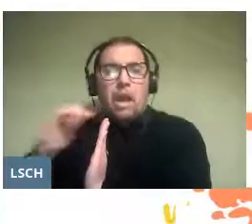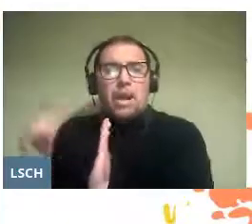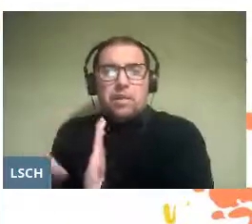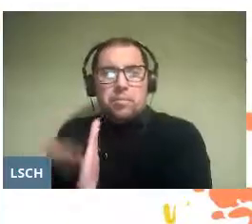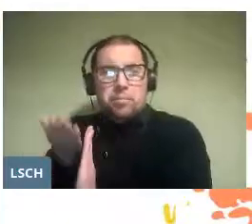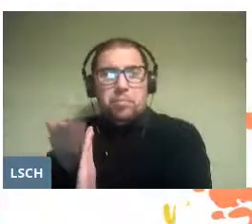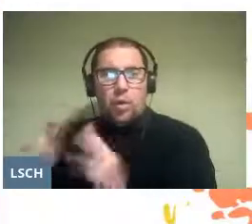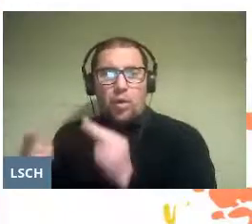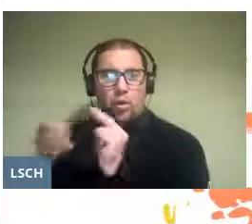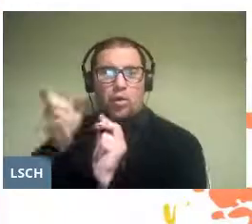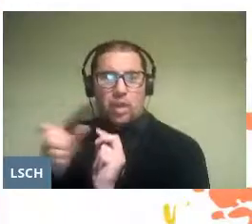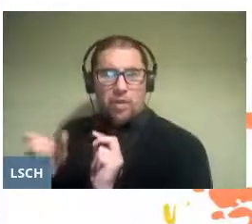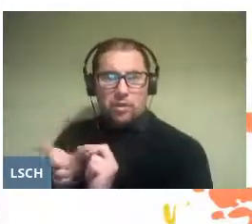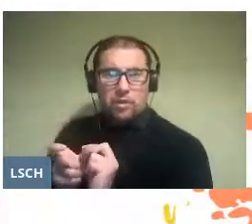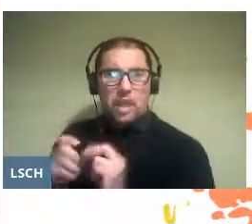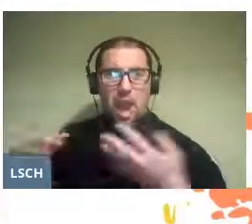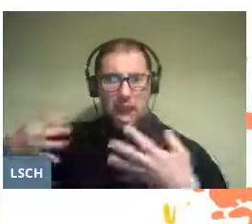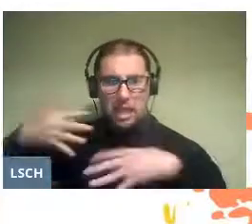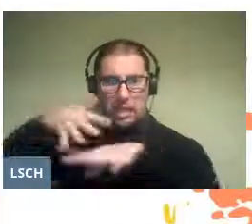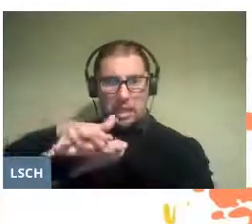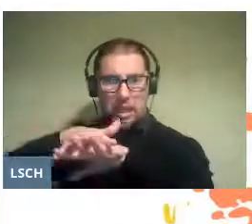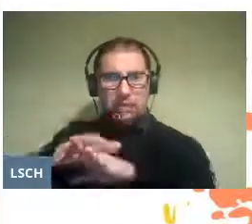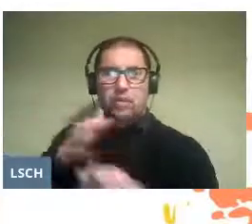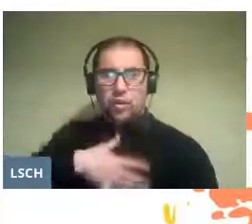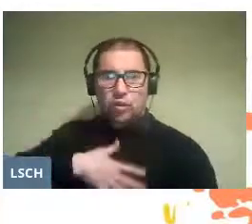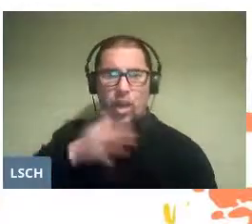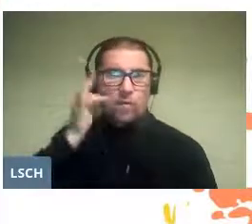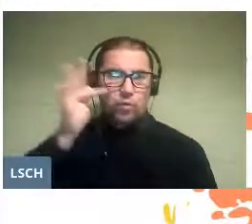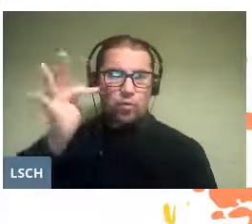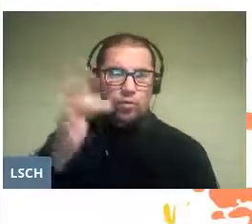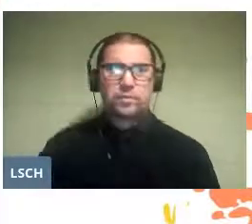of the integral people we want to educate.